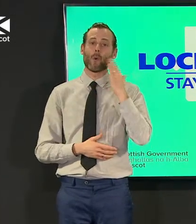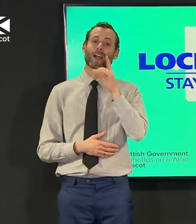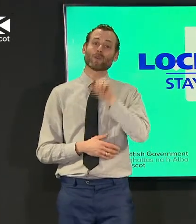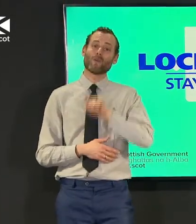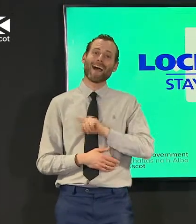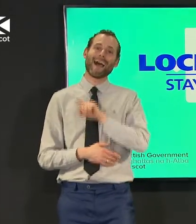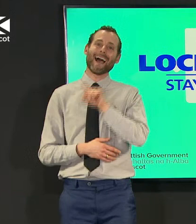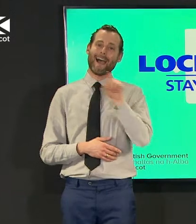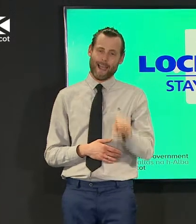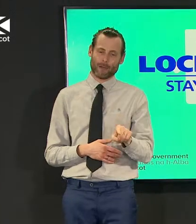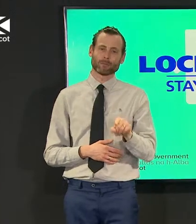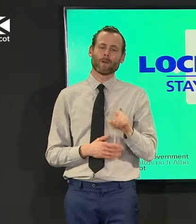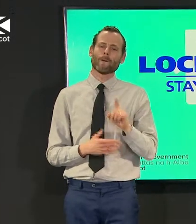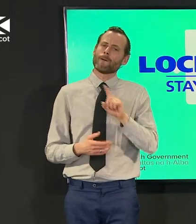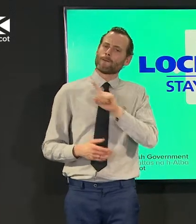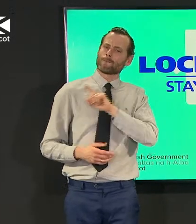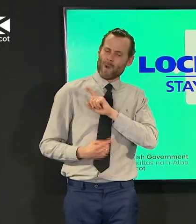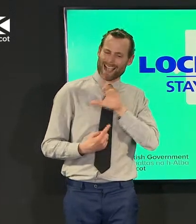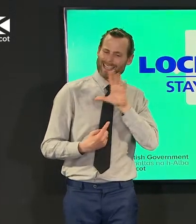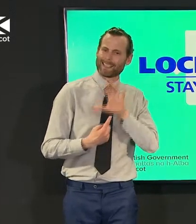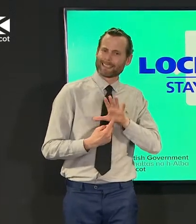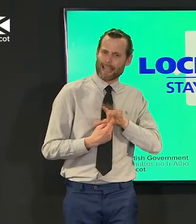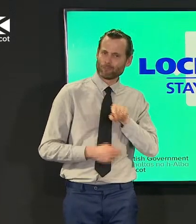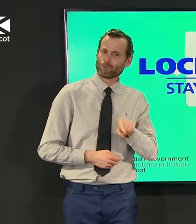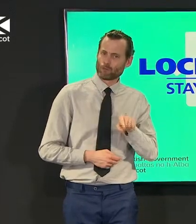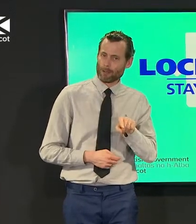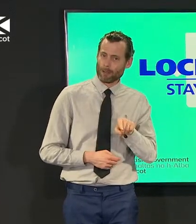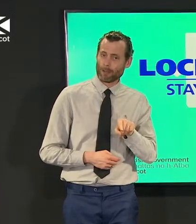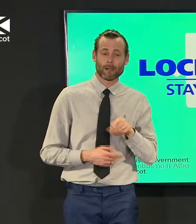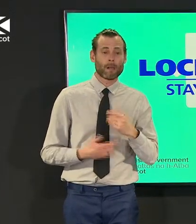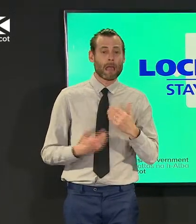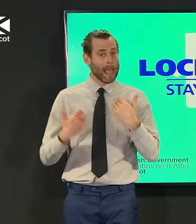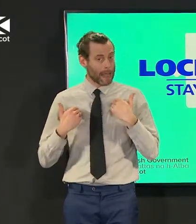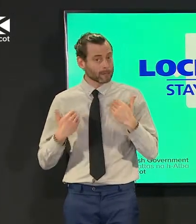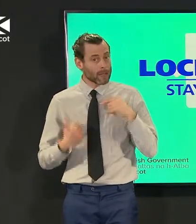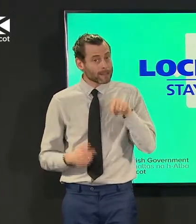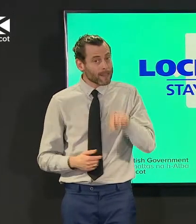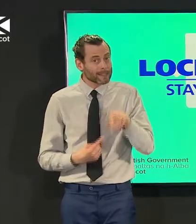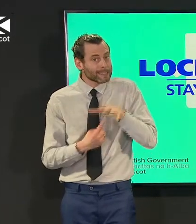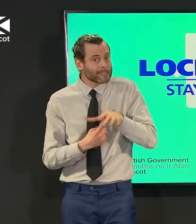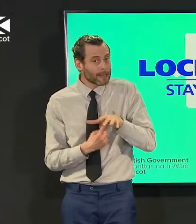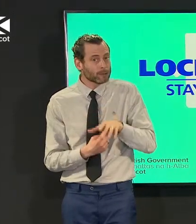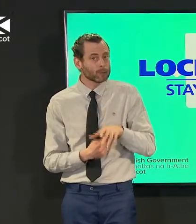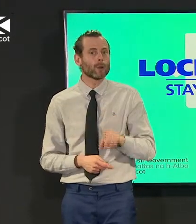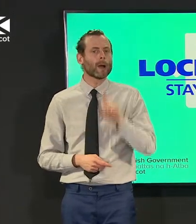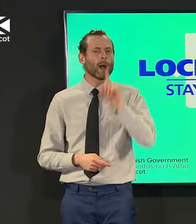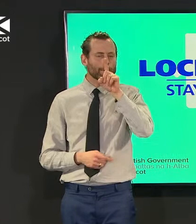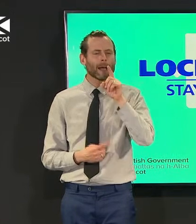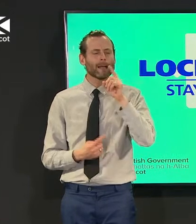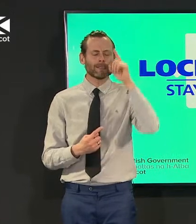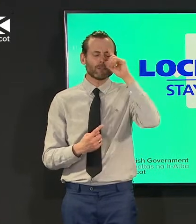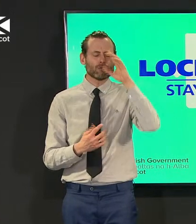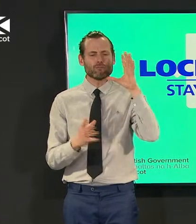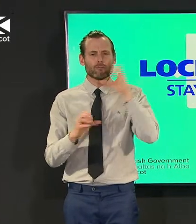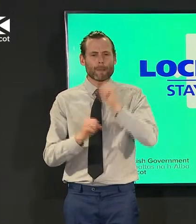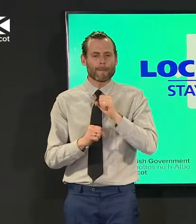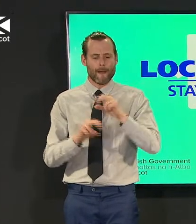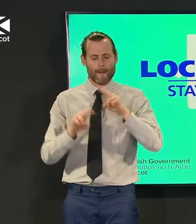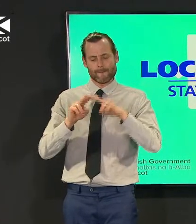house for essential purposes uh offer including exercise that you remember facts that you wear